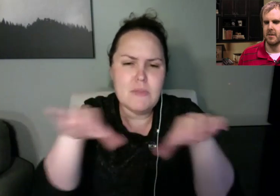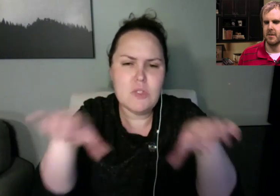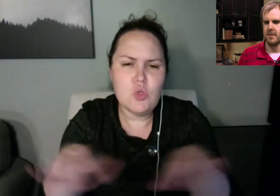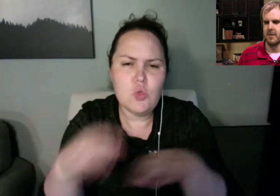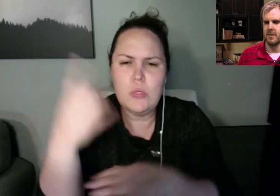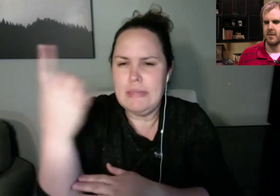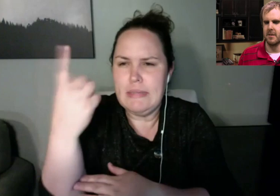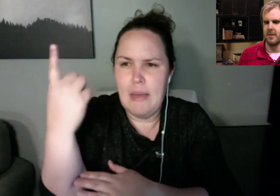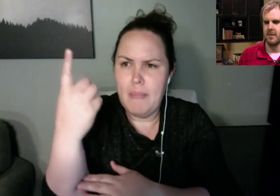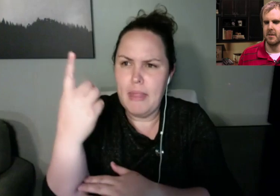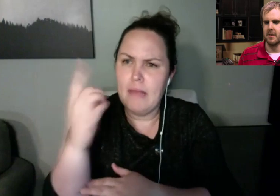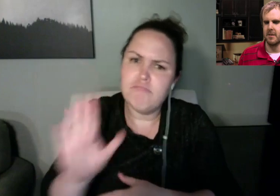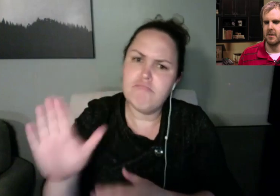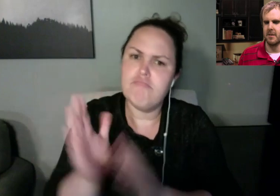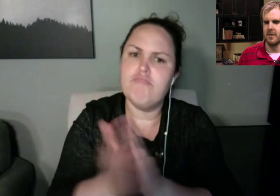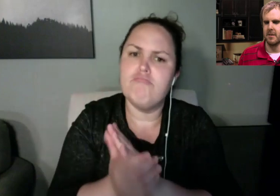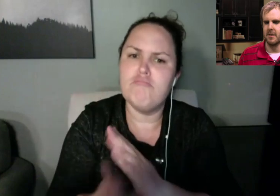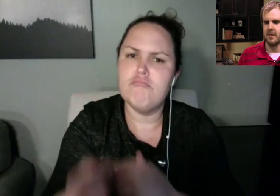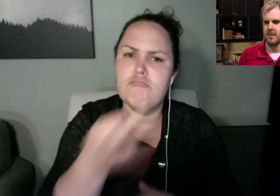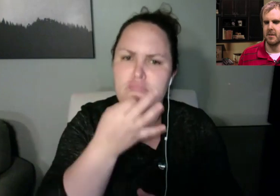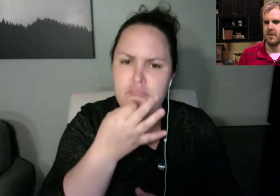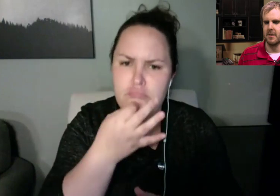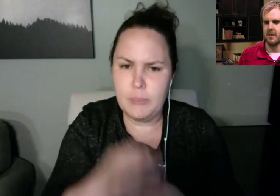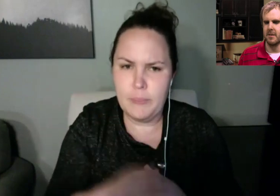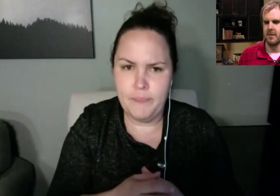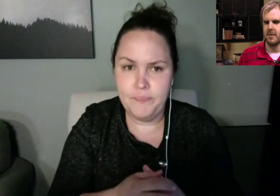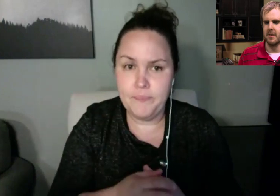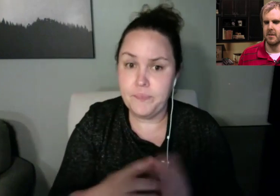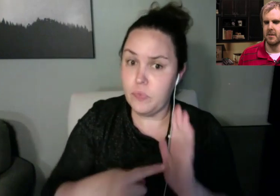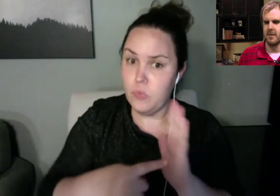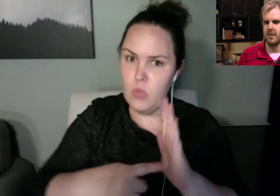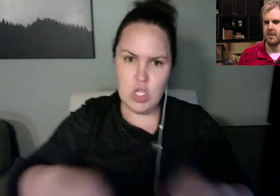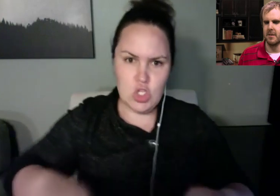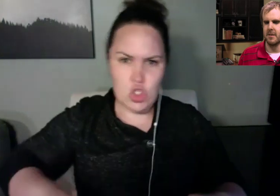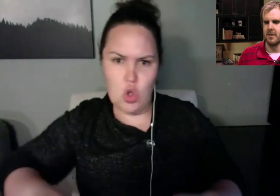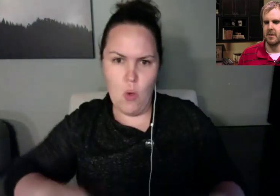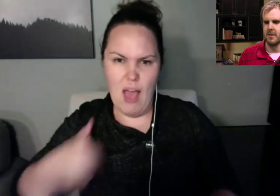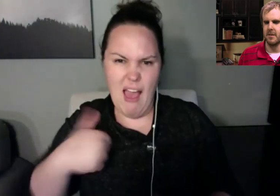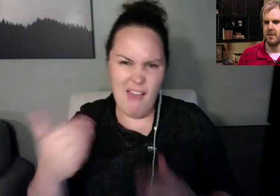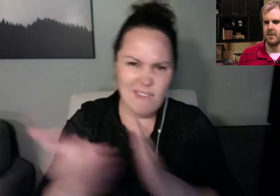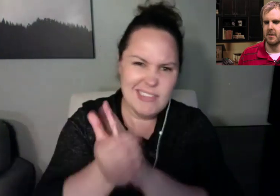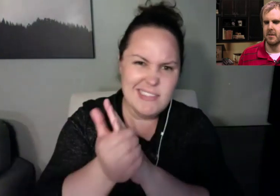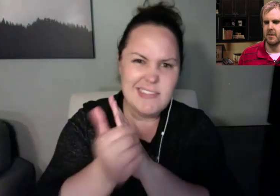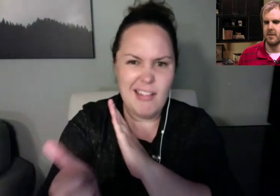good at. In other words, showing off a talent.